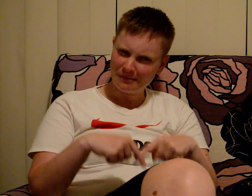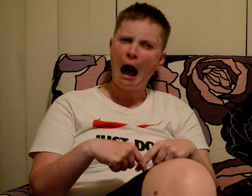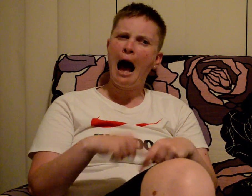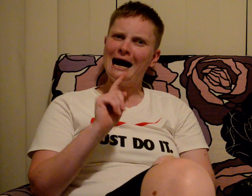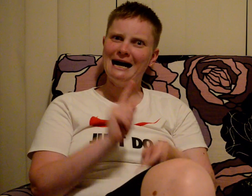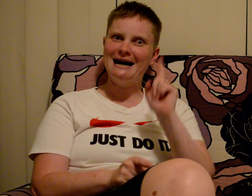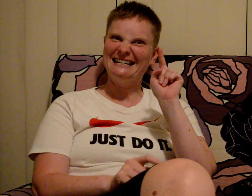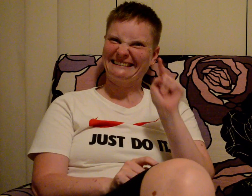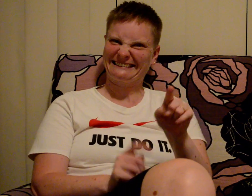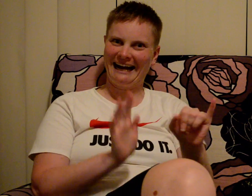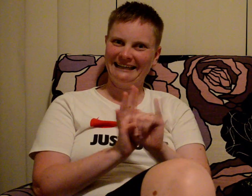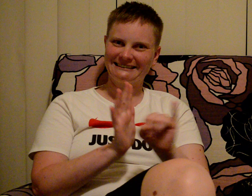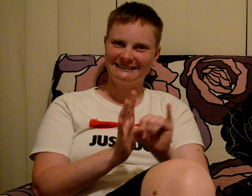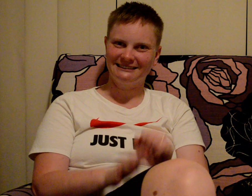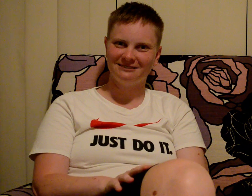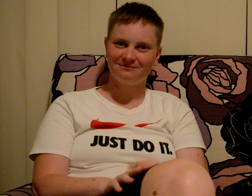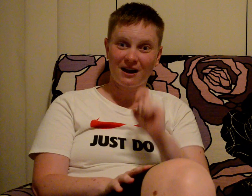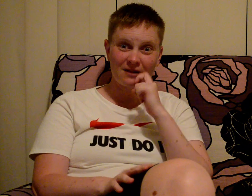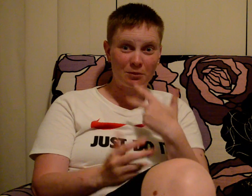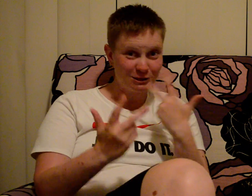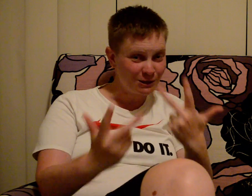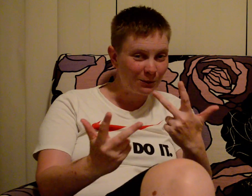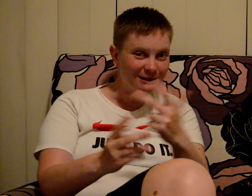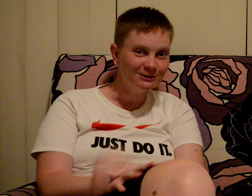and able to understand the kind of identity which I will be showing through my journey.